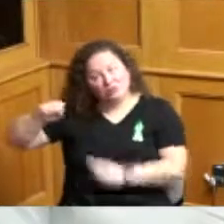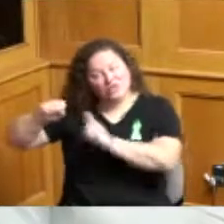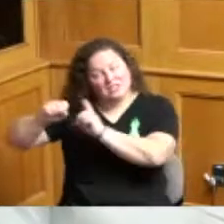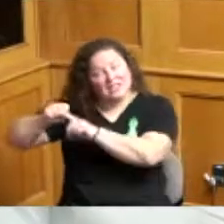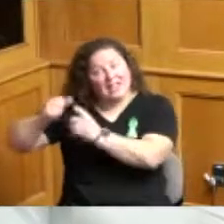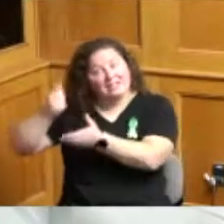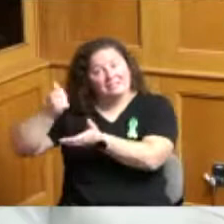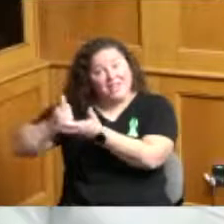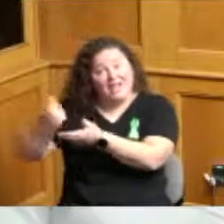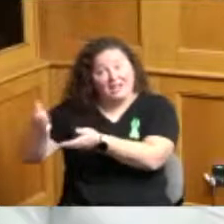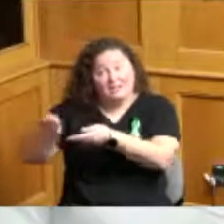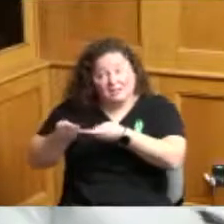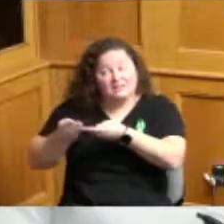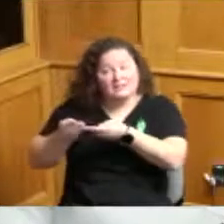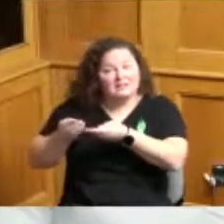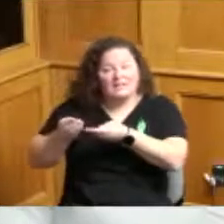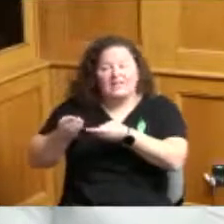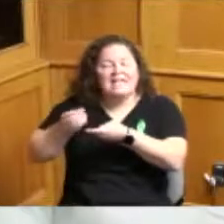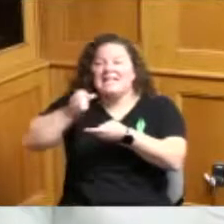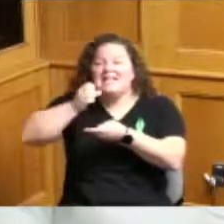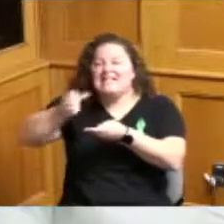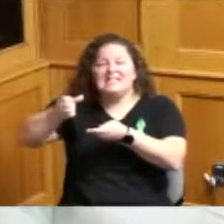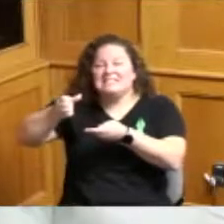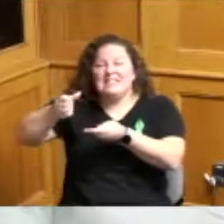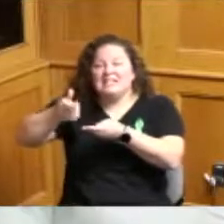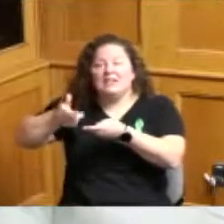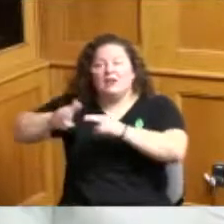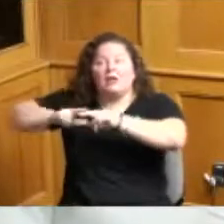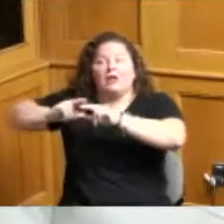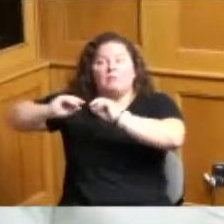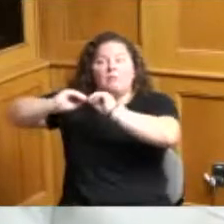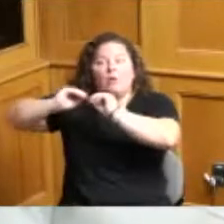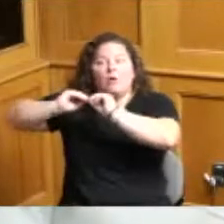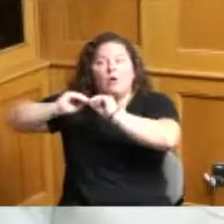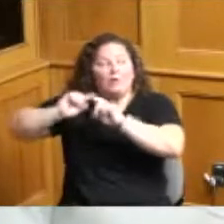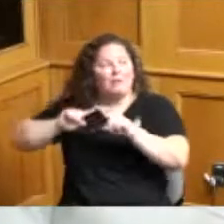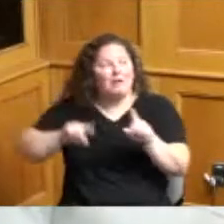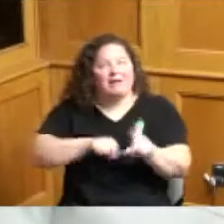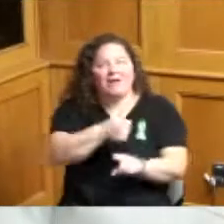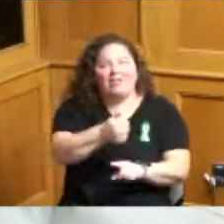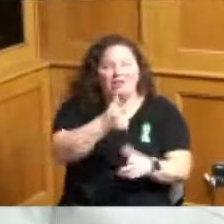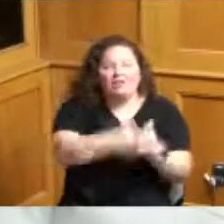up but everything else did and we're in a time now people are fighting right now with inflation